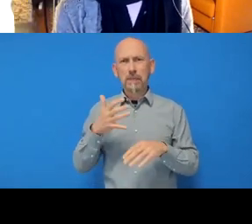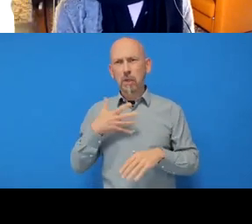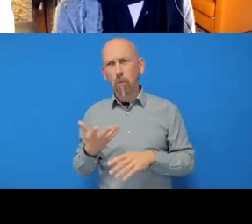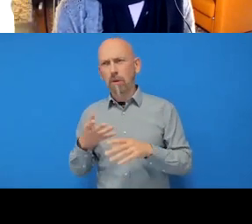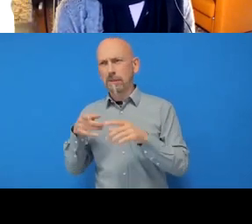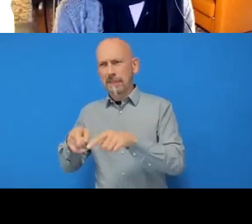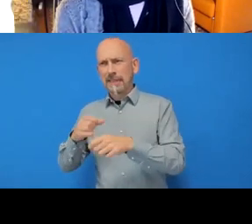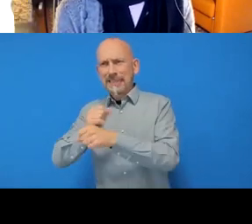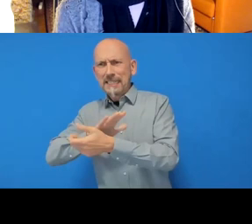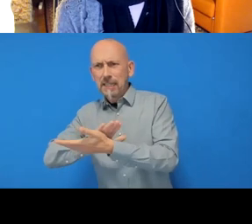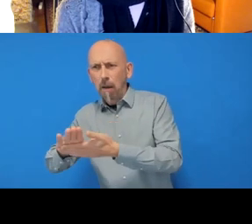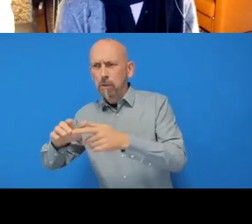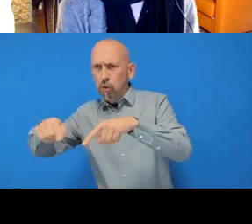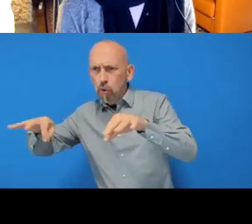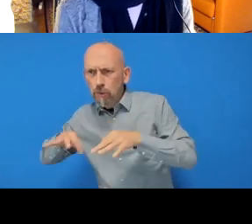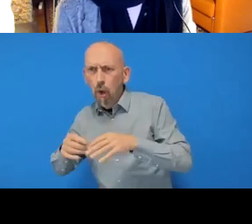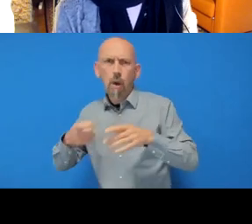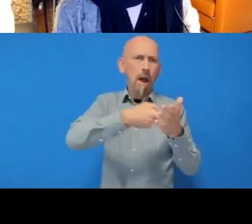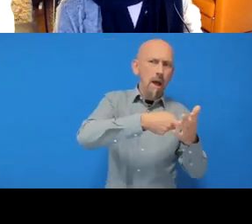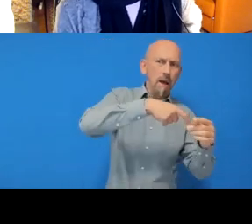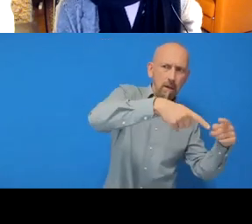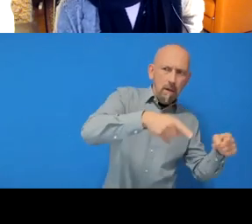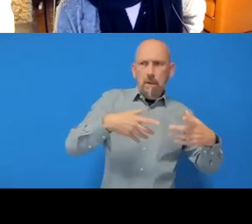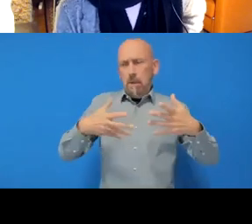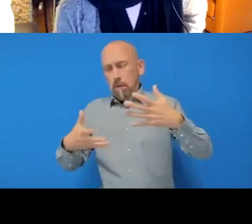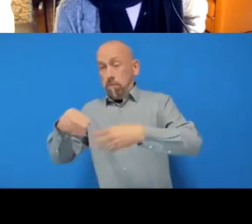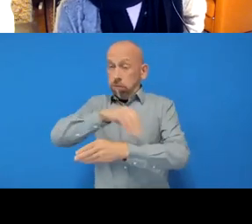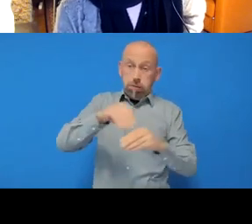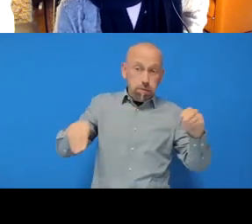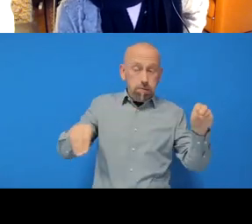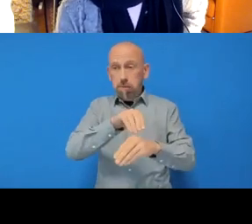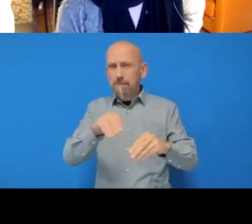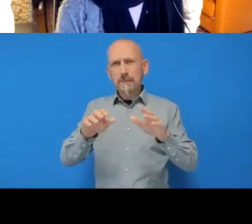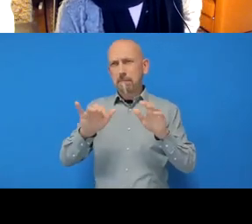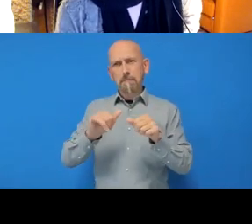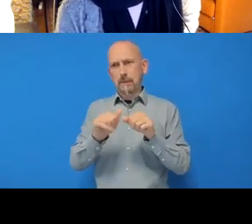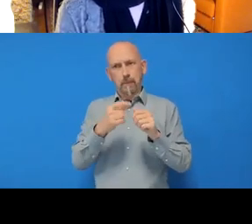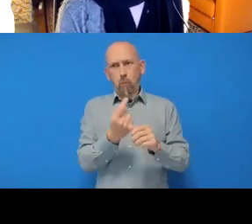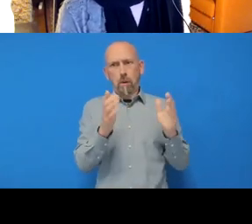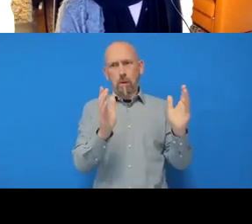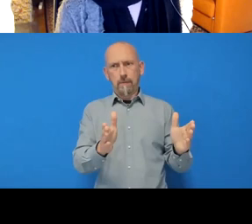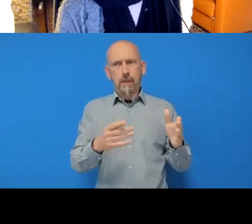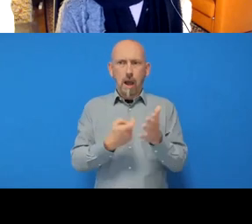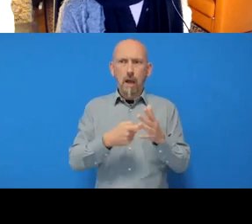well, yeah it would just be a pain if you can do it within RStudio, which fortunately you can.